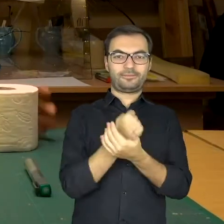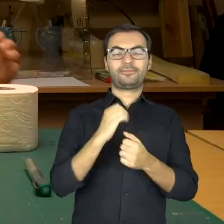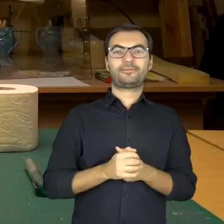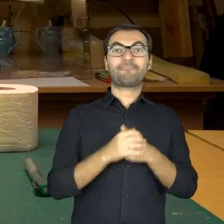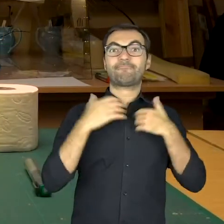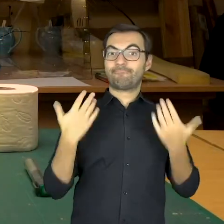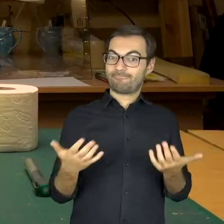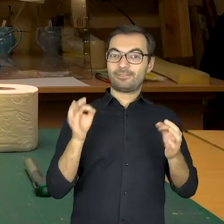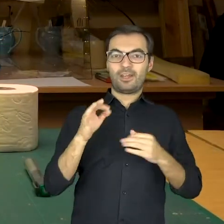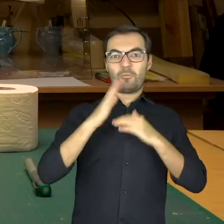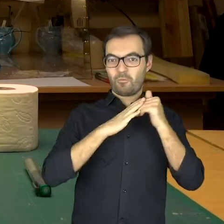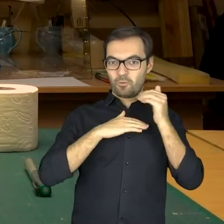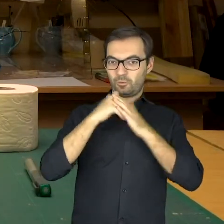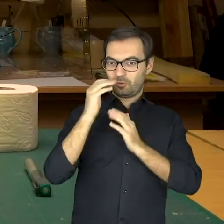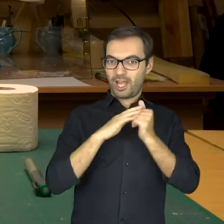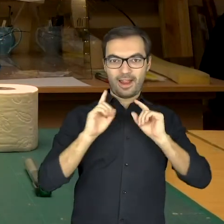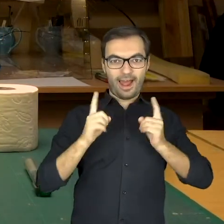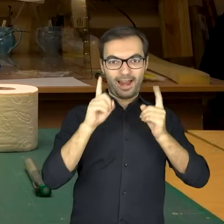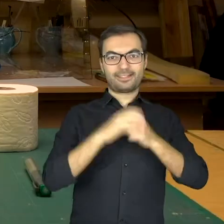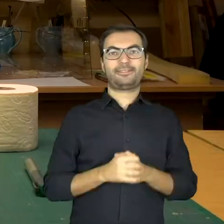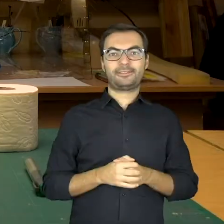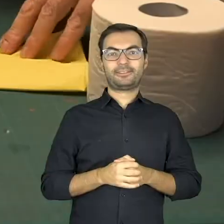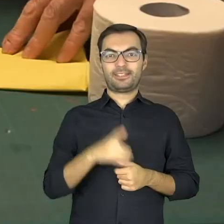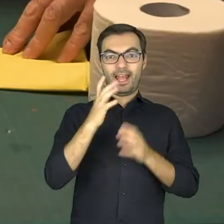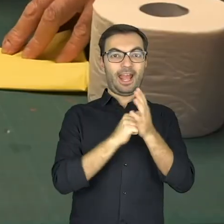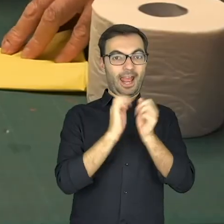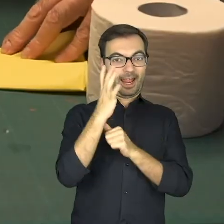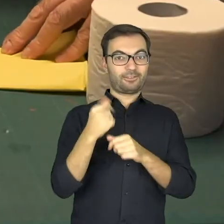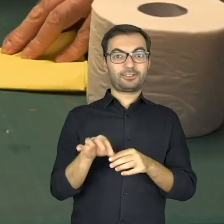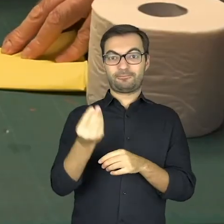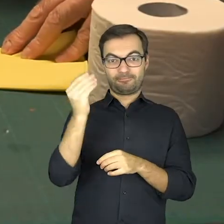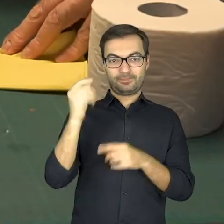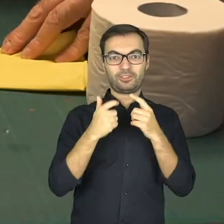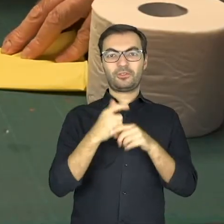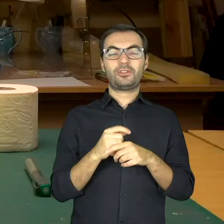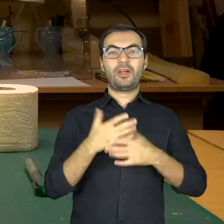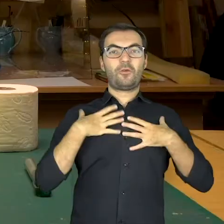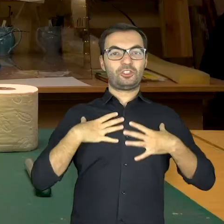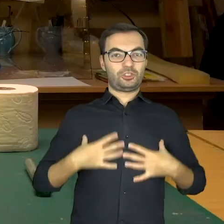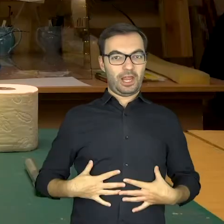Now let’s get start making the body of the puppet. The body will be made of a glove,